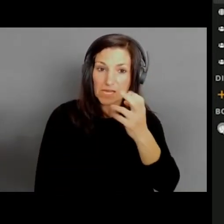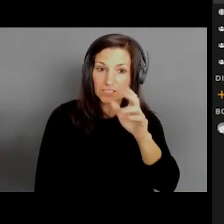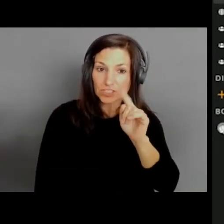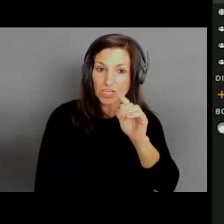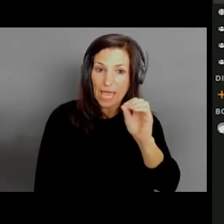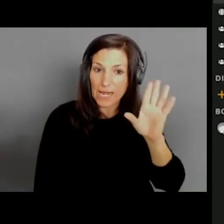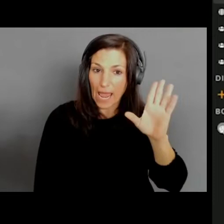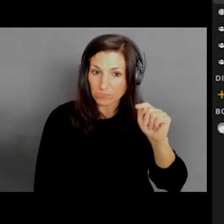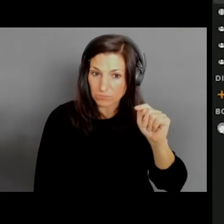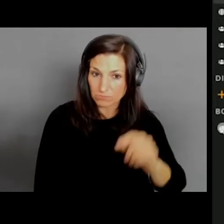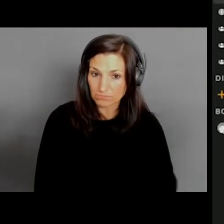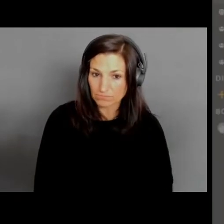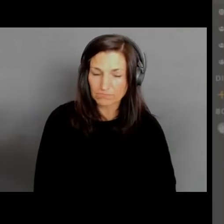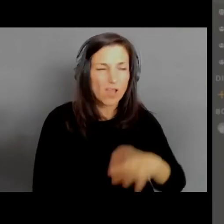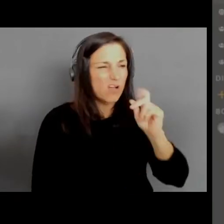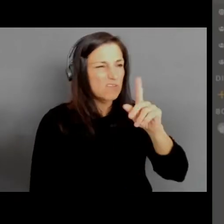but I'm gonna start with the user interface.